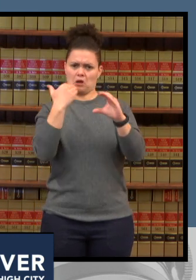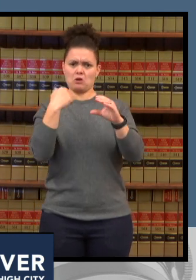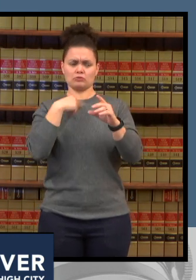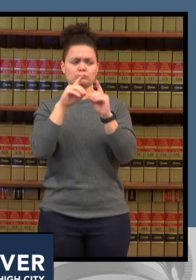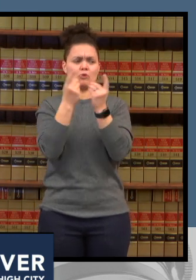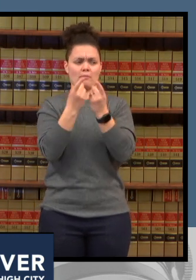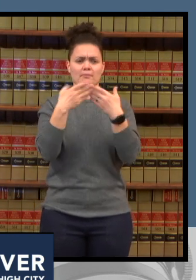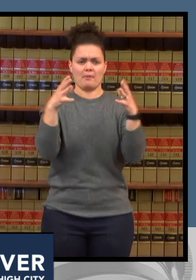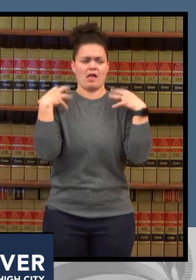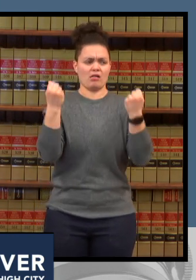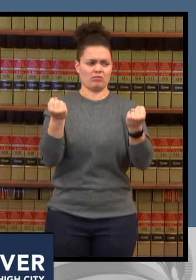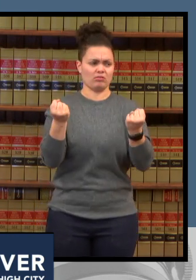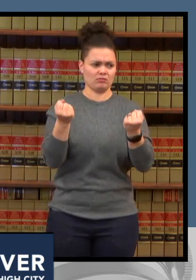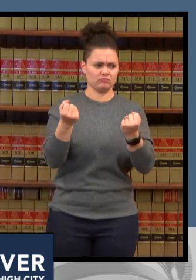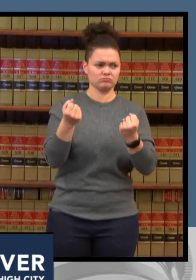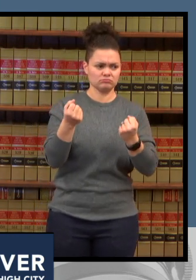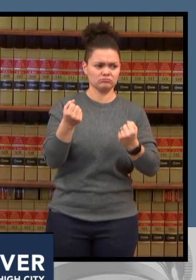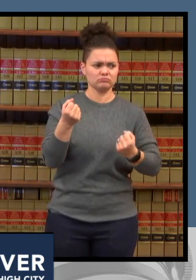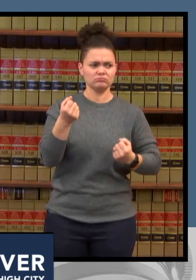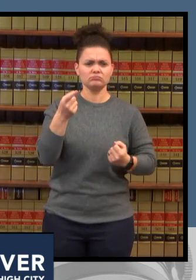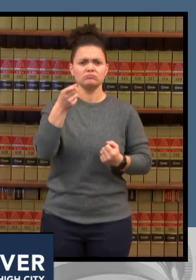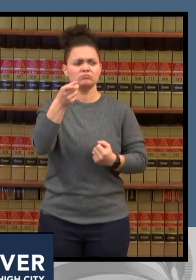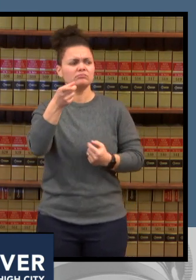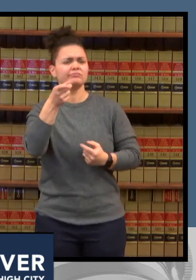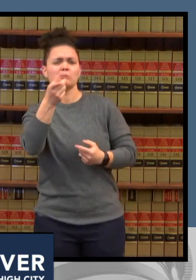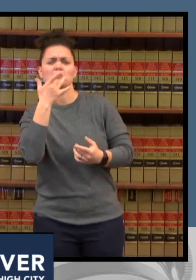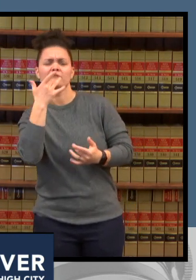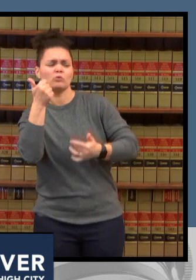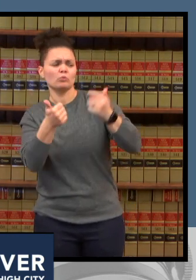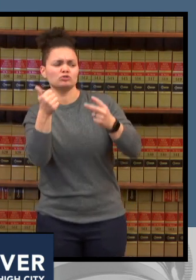and we'll have that on record should we get any complaints and need to follow up next slide please